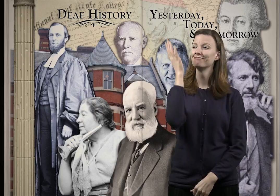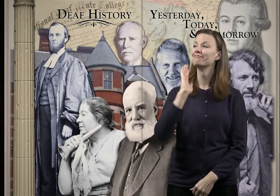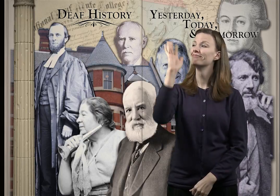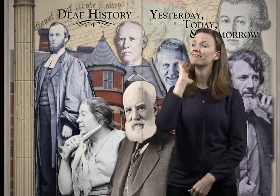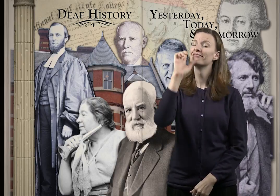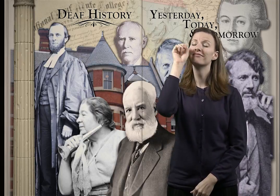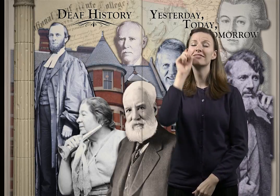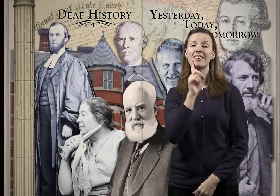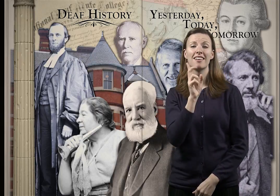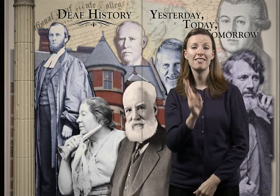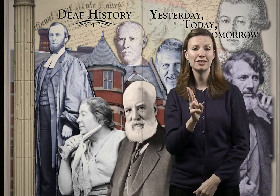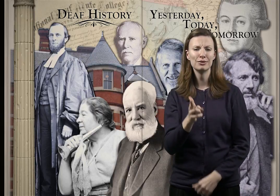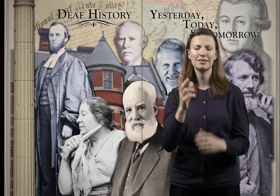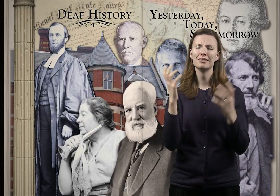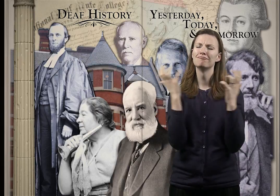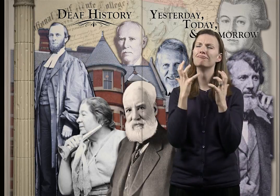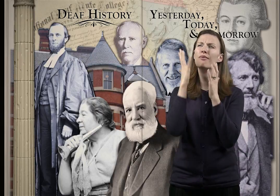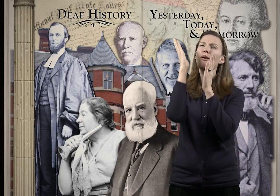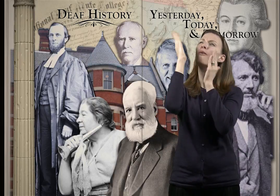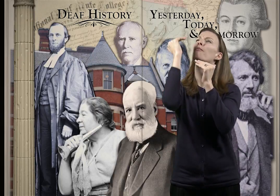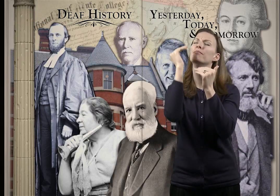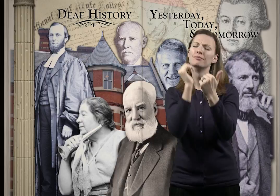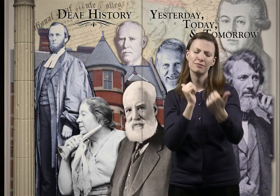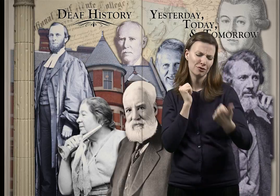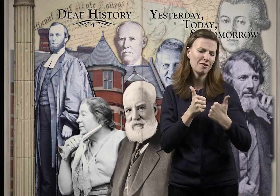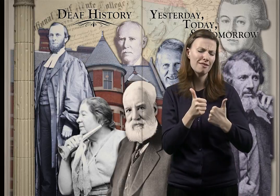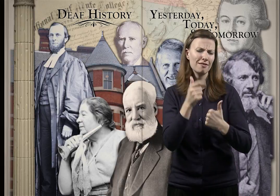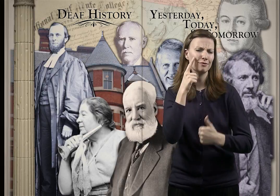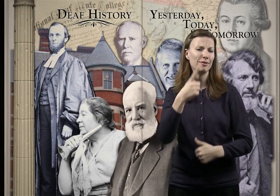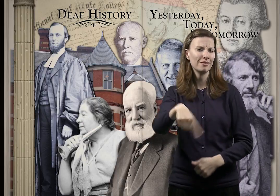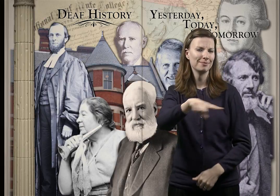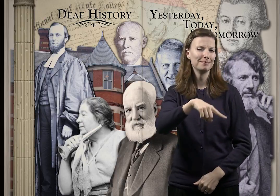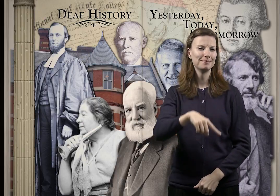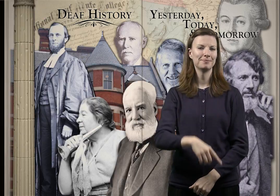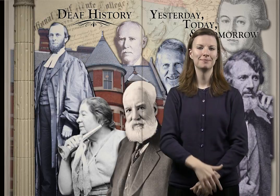The "yesterdays" of Deaf history were full of hopeful and challenging moments for the Deaf.